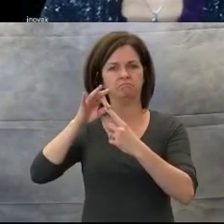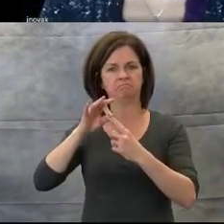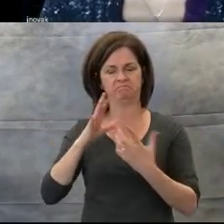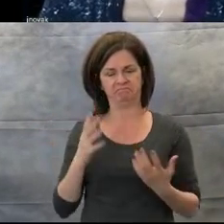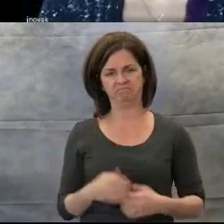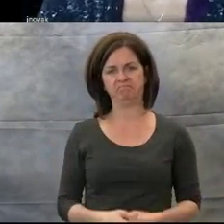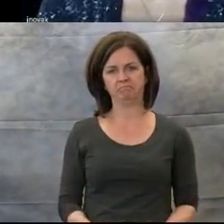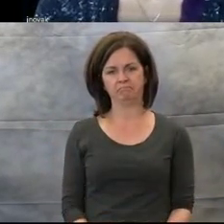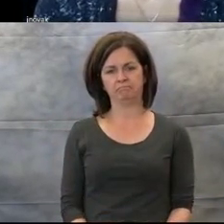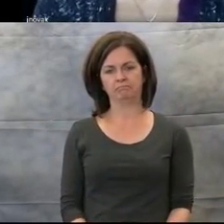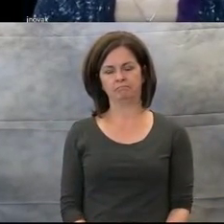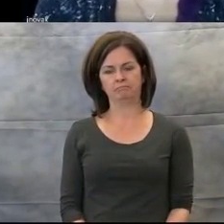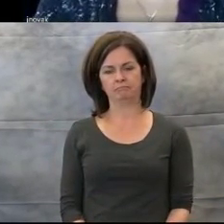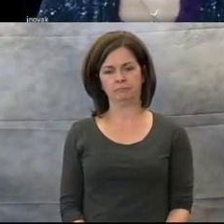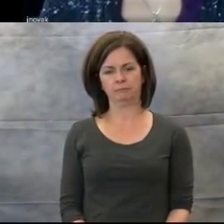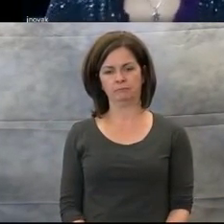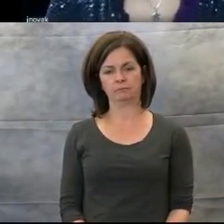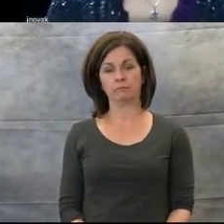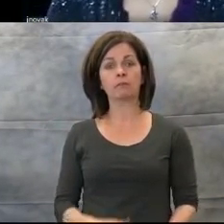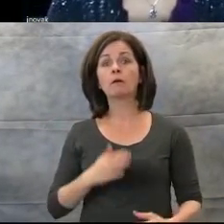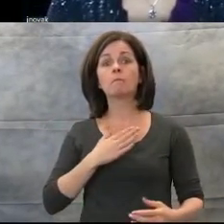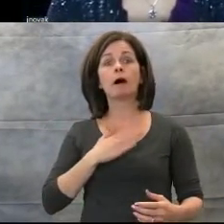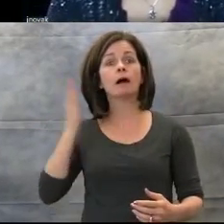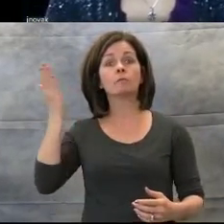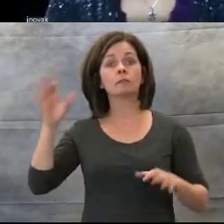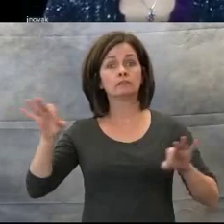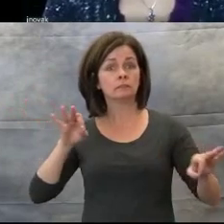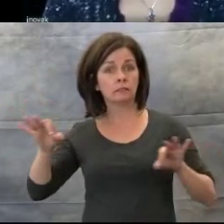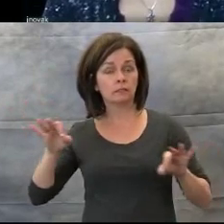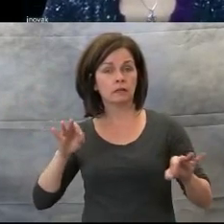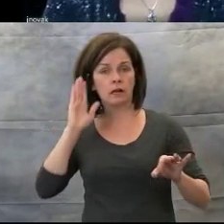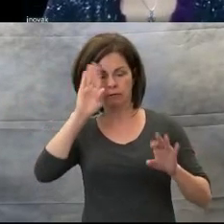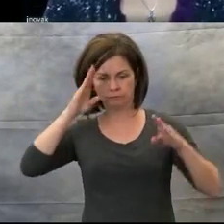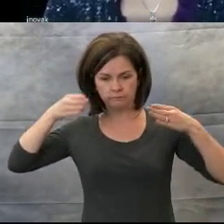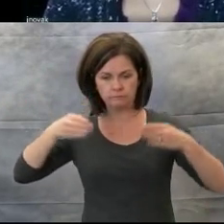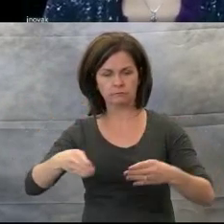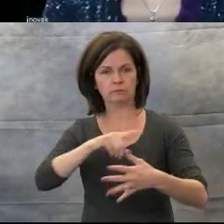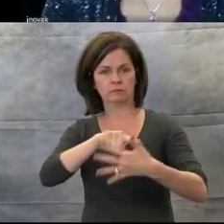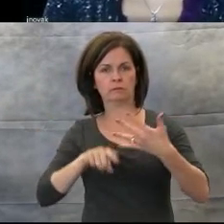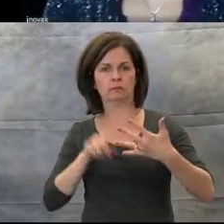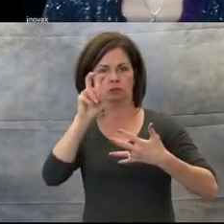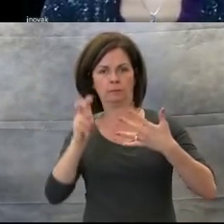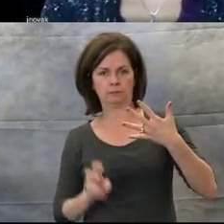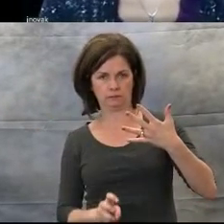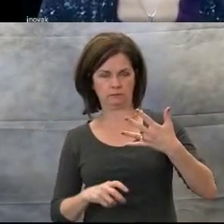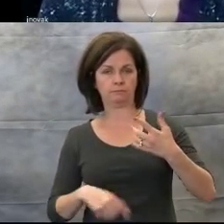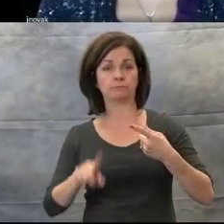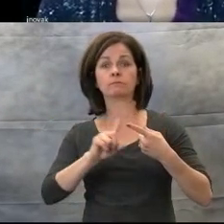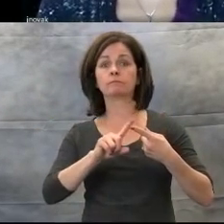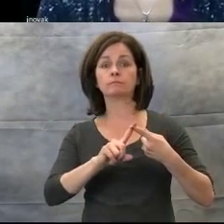In my presentation today, I will be covering the following topics. First, The Nature of Music.